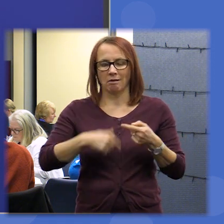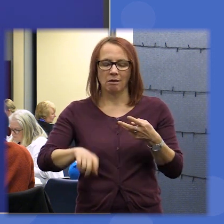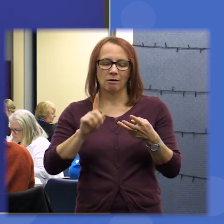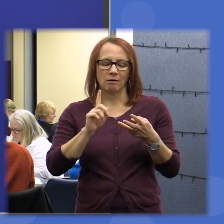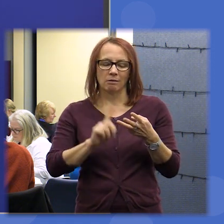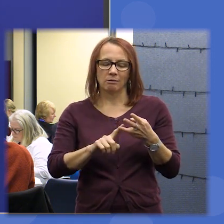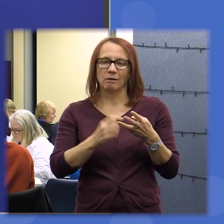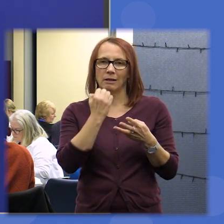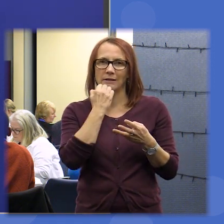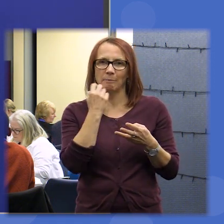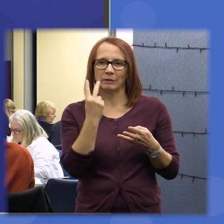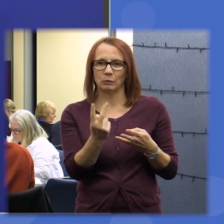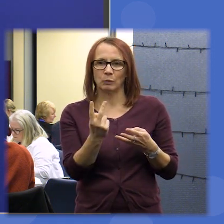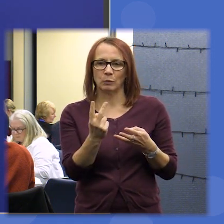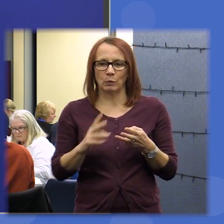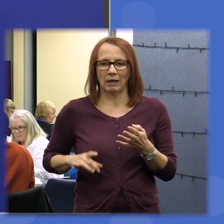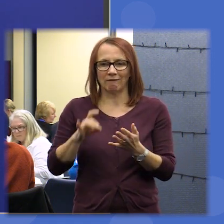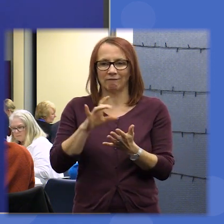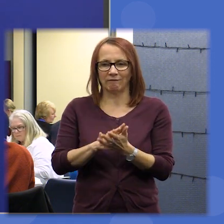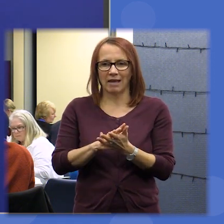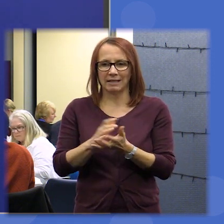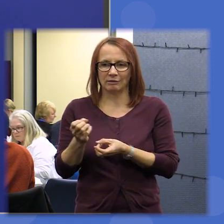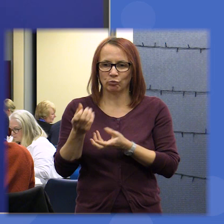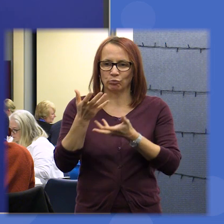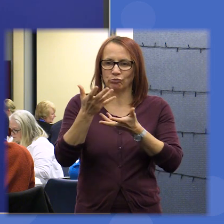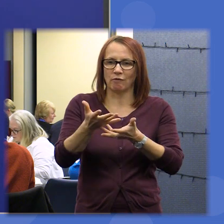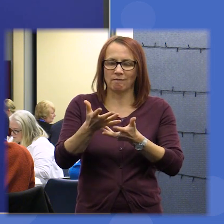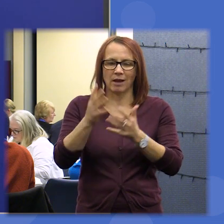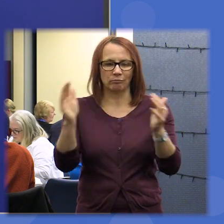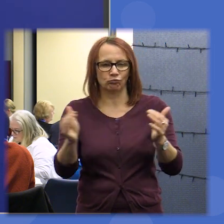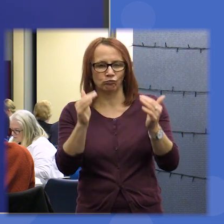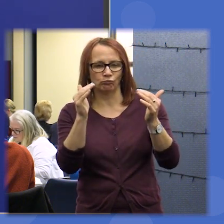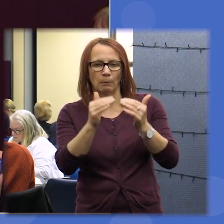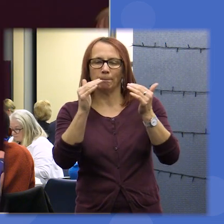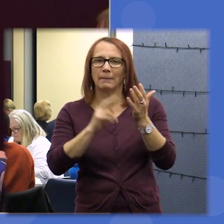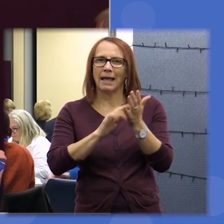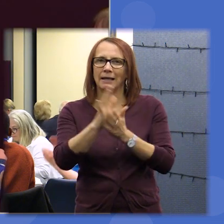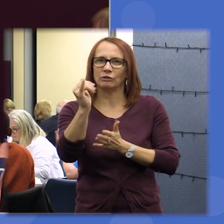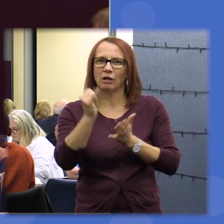and invest and provide a thriving and federal public health service thank you